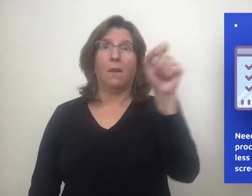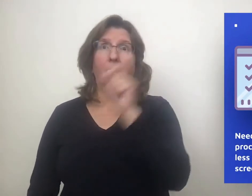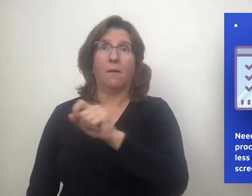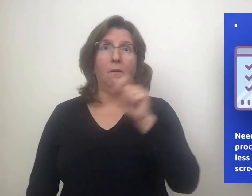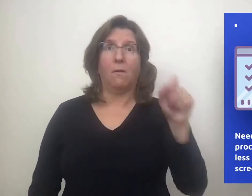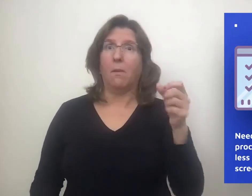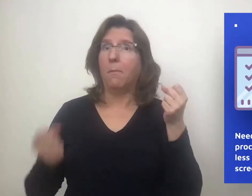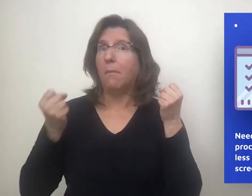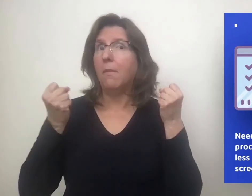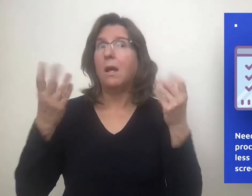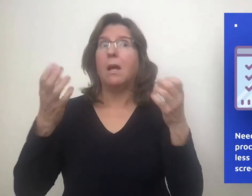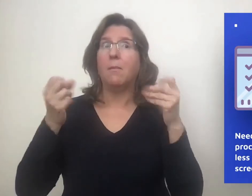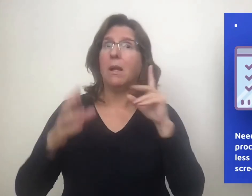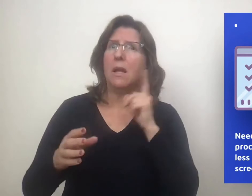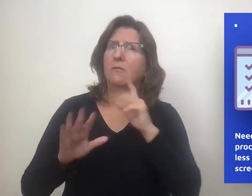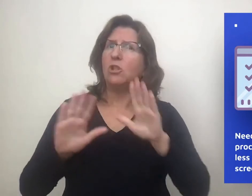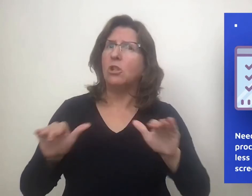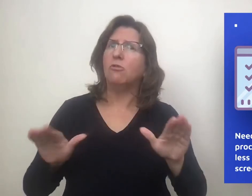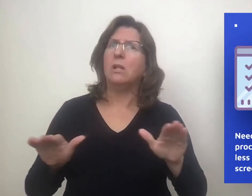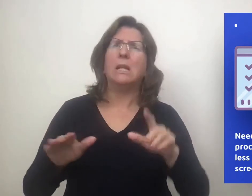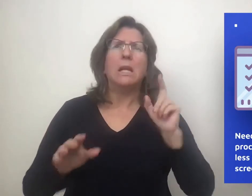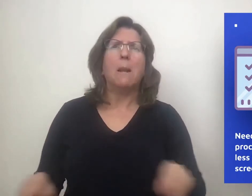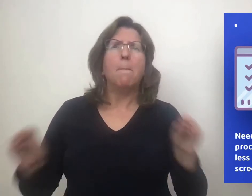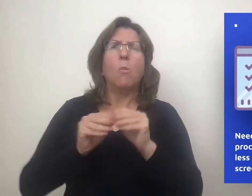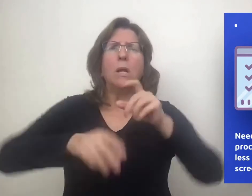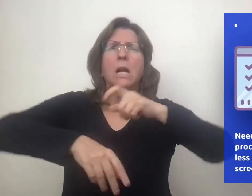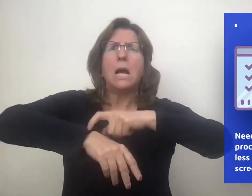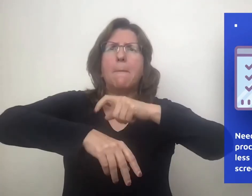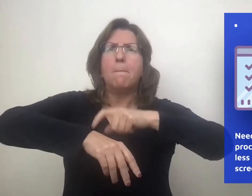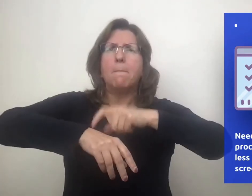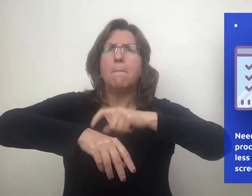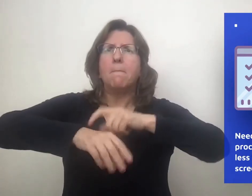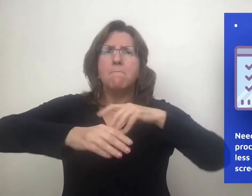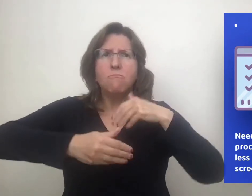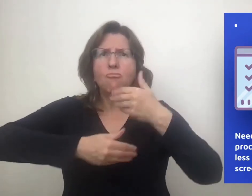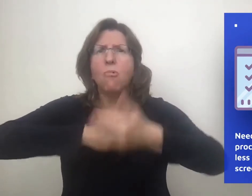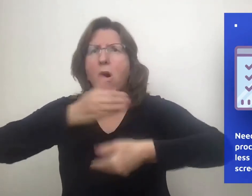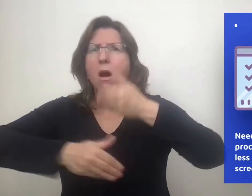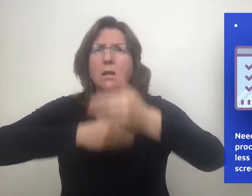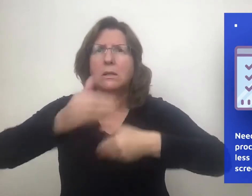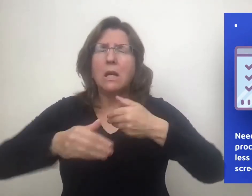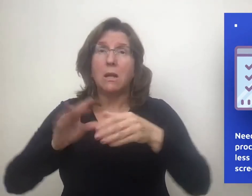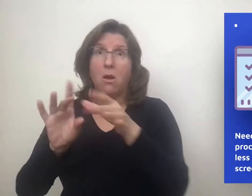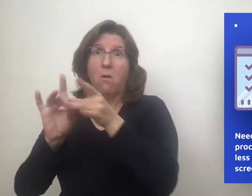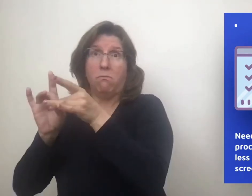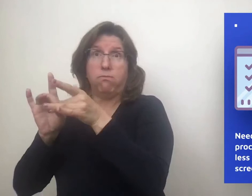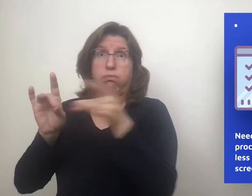As a result, deaf learners need more time to process the information.